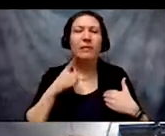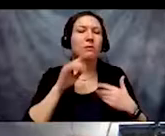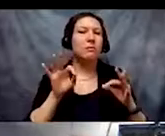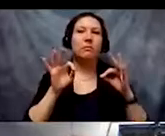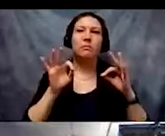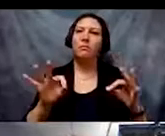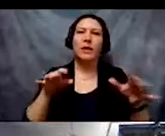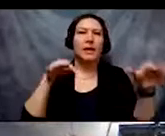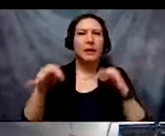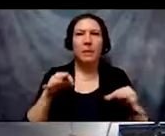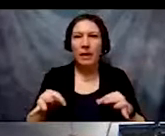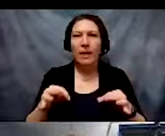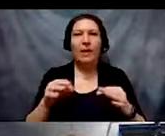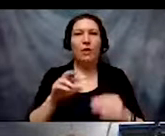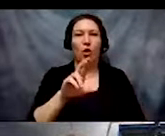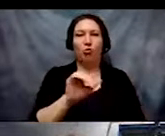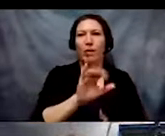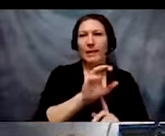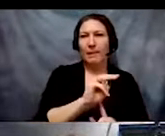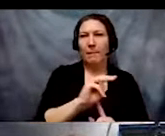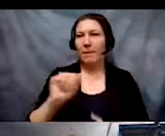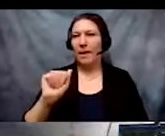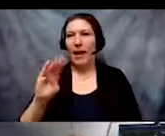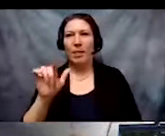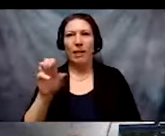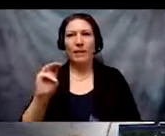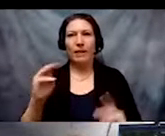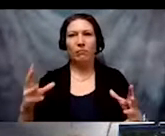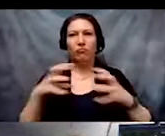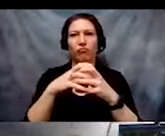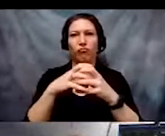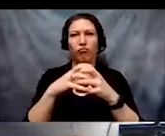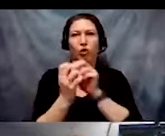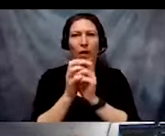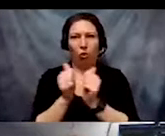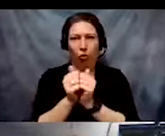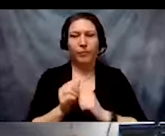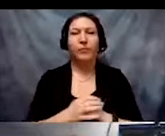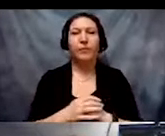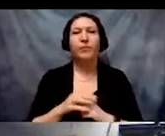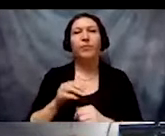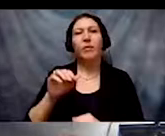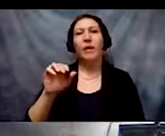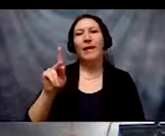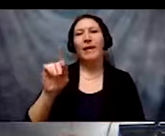think about racism and ableism. As a historian, Kendi knows how intertwined